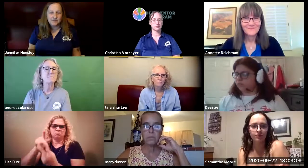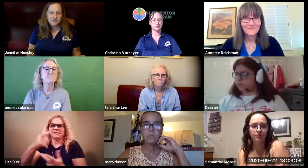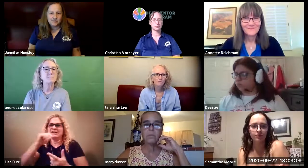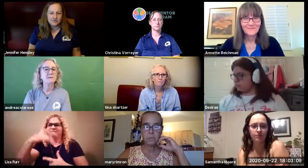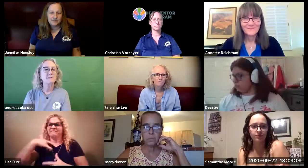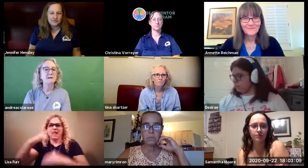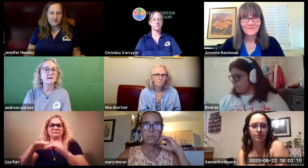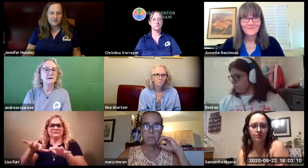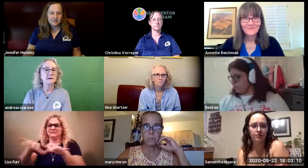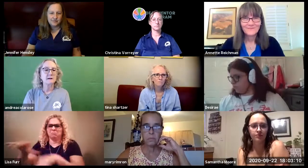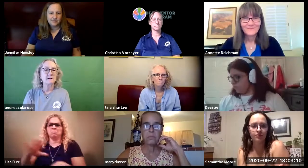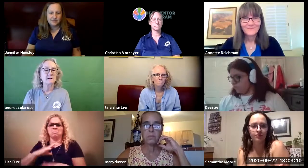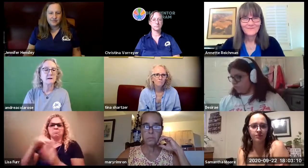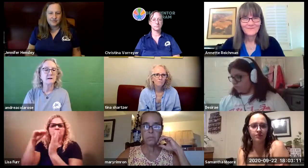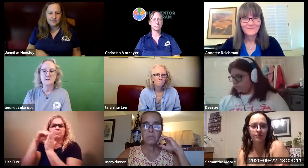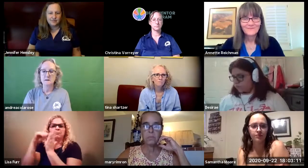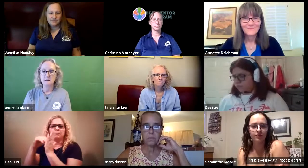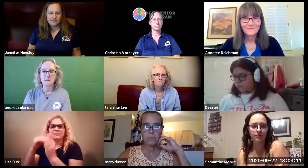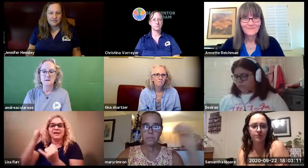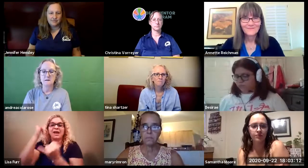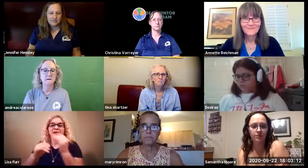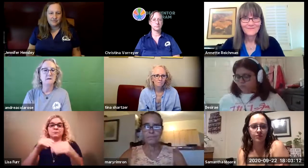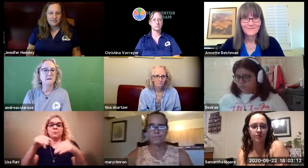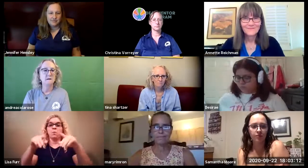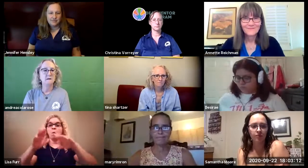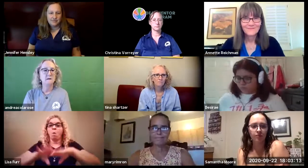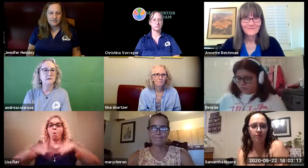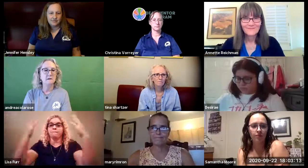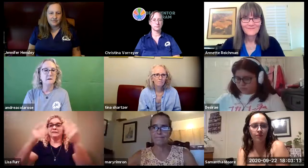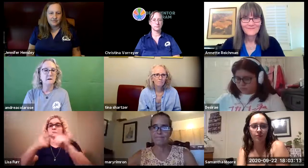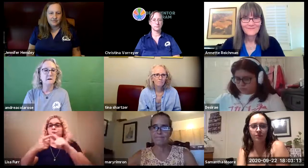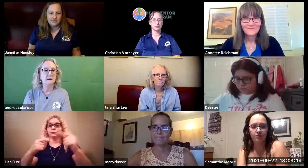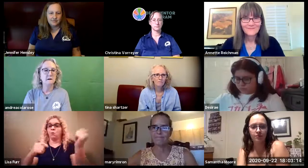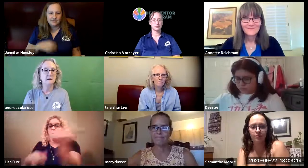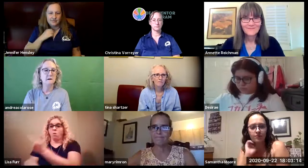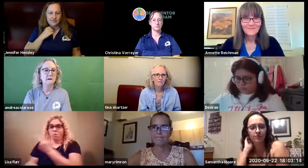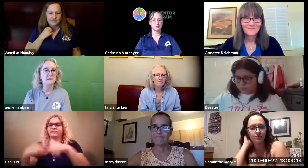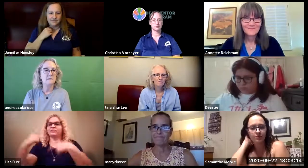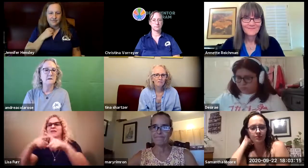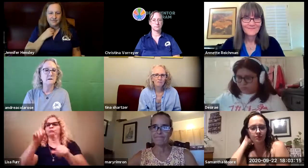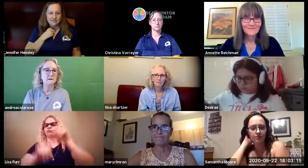after the presentations if you don't feel comfortable typing that's okay